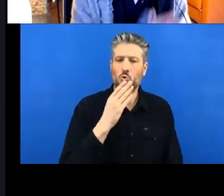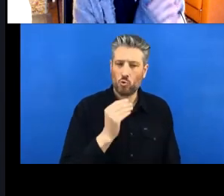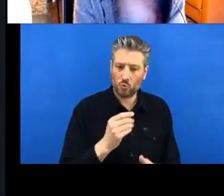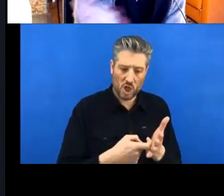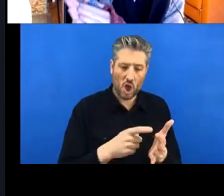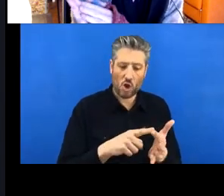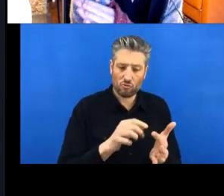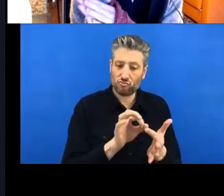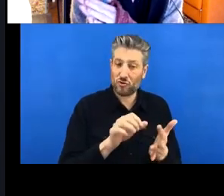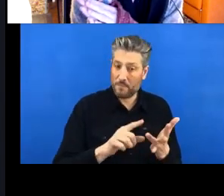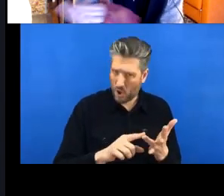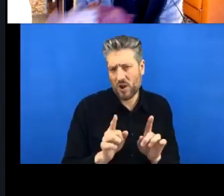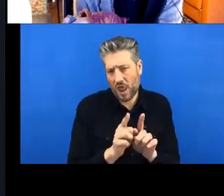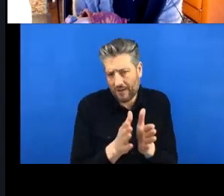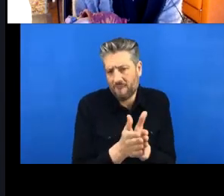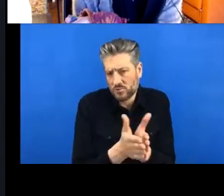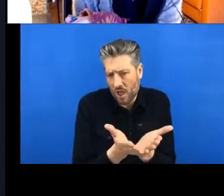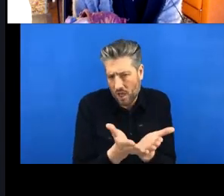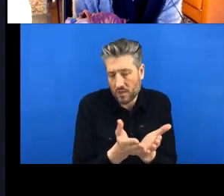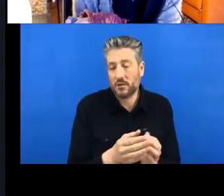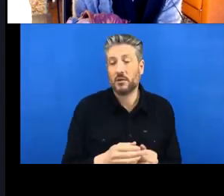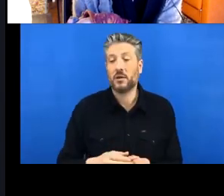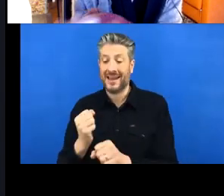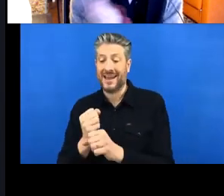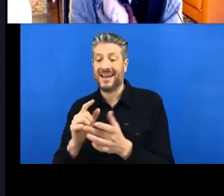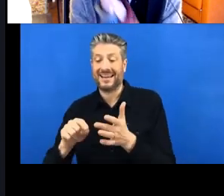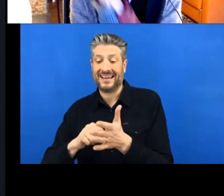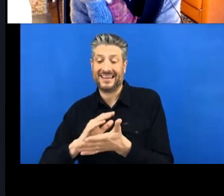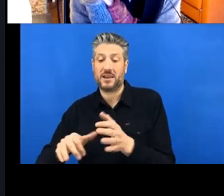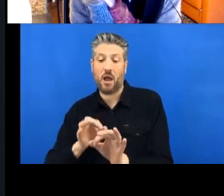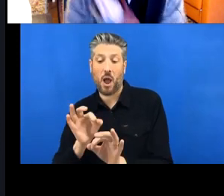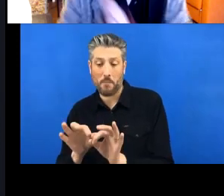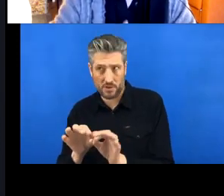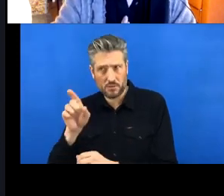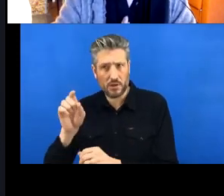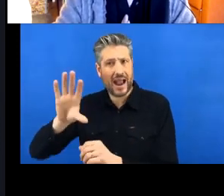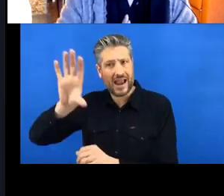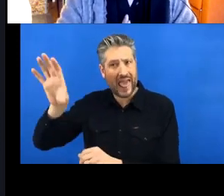which is called a commit. Yeah and that's pretty much it. Okay, so, GitHub, on the other hand, is a cloud-based hosting service, so it's online. And then it lets you manage those repositories